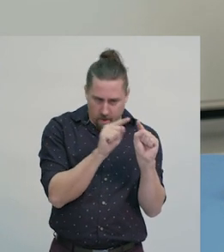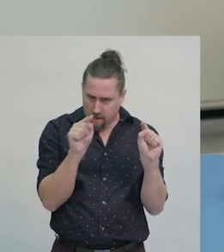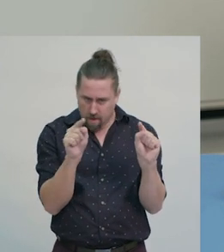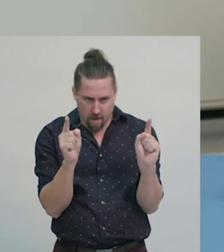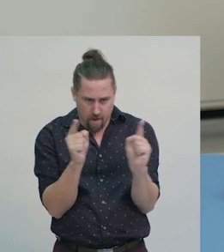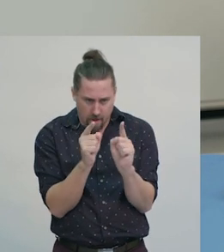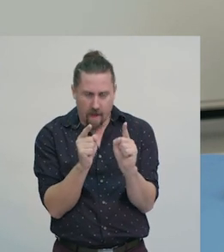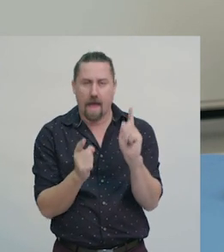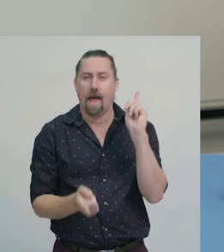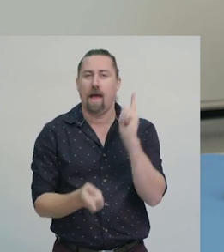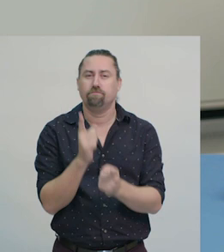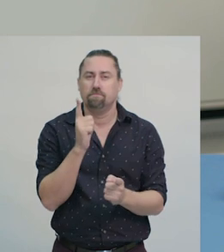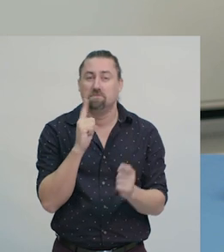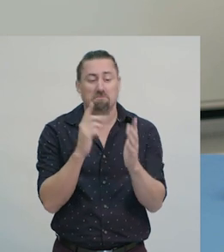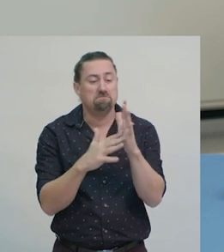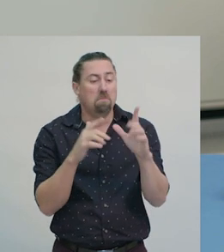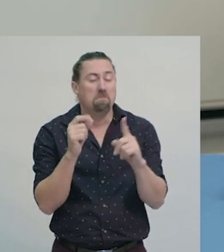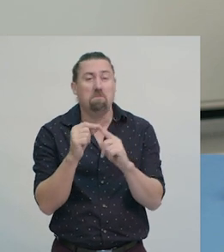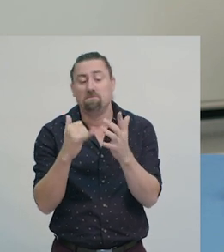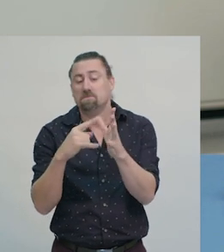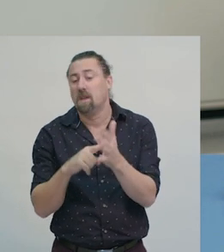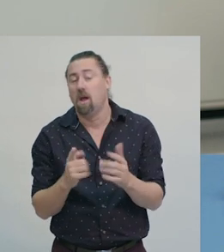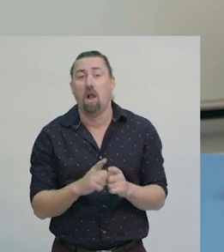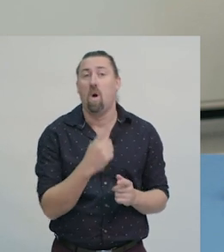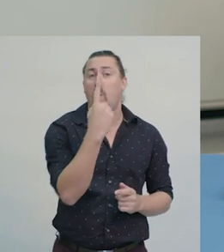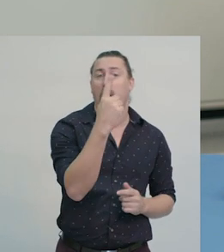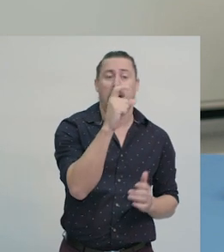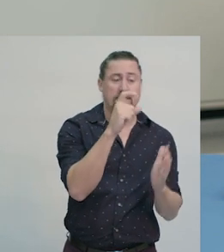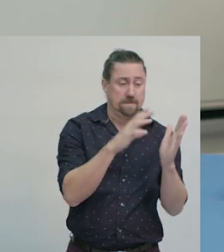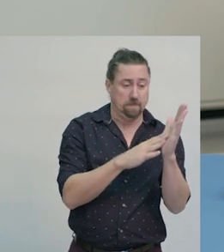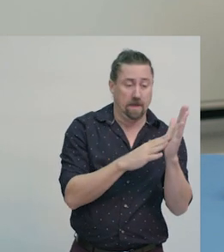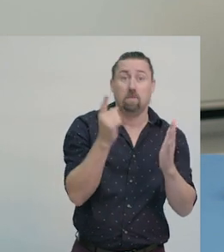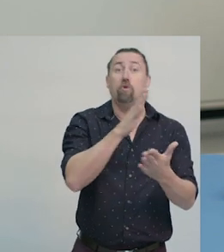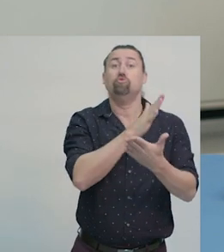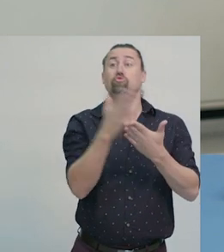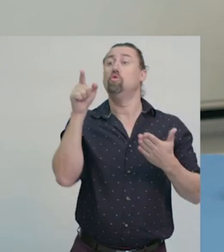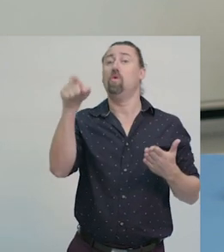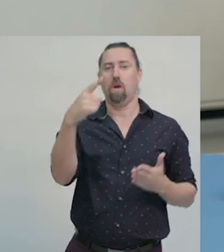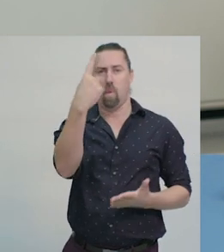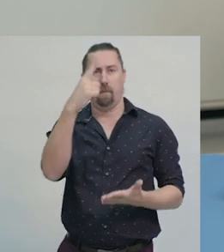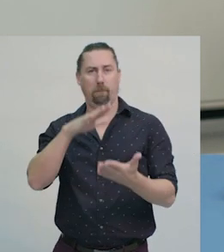A map may use a scale, like: 1cm = 1m.